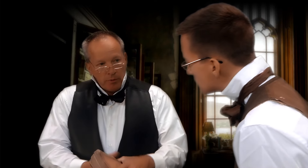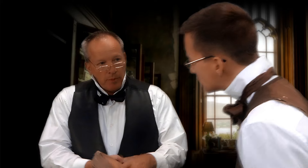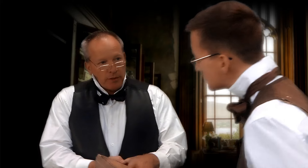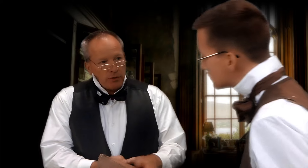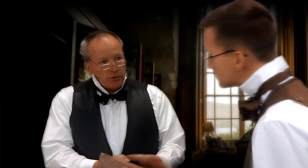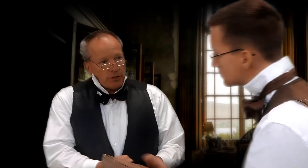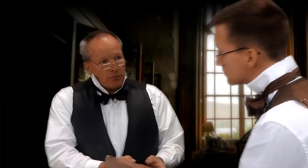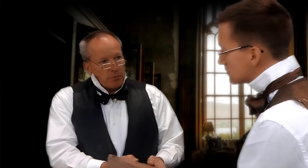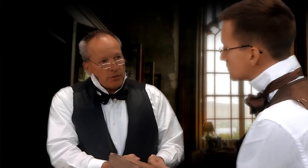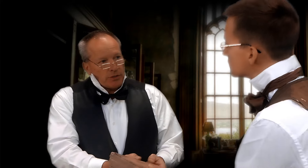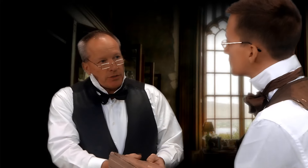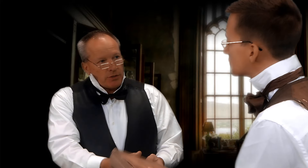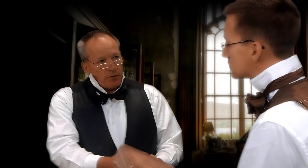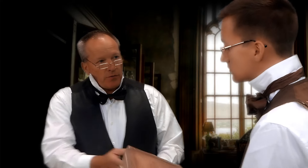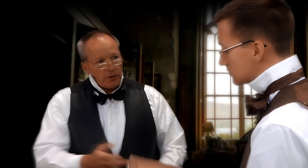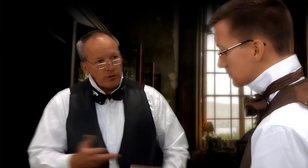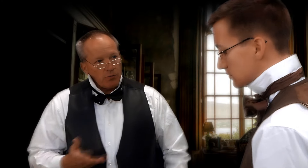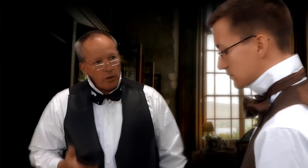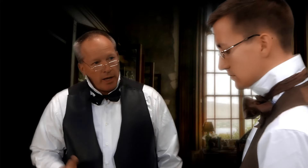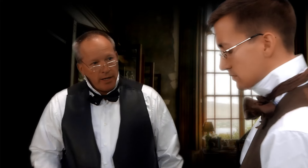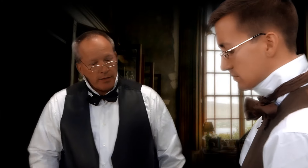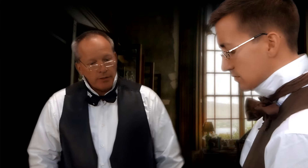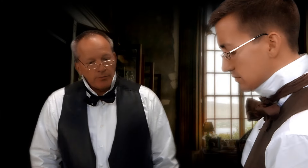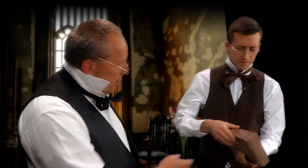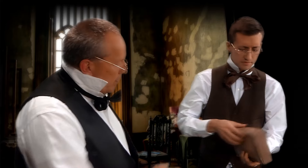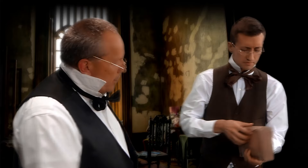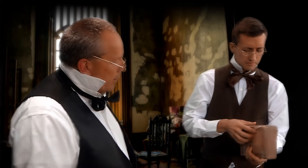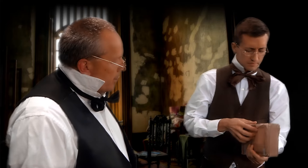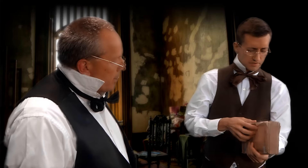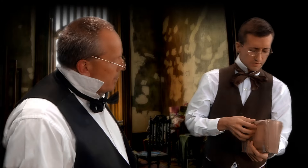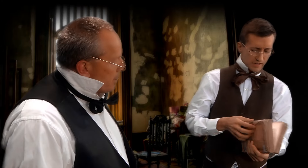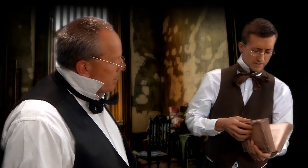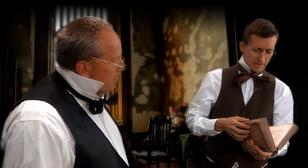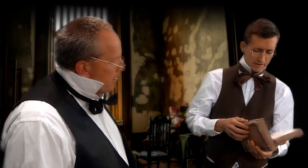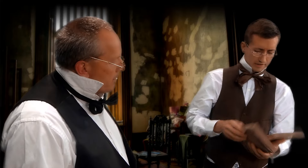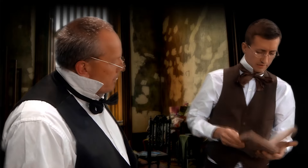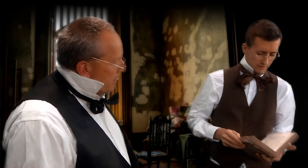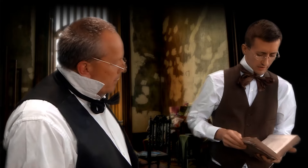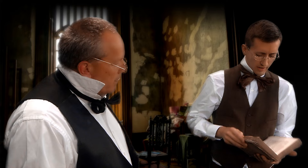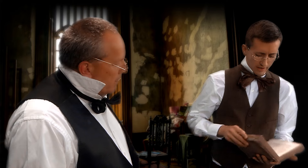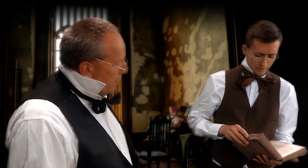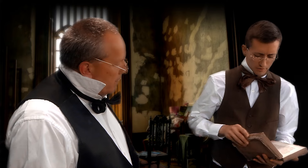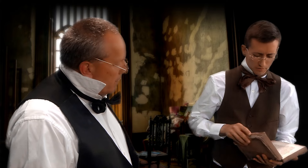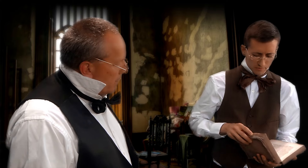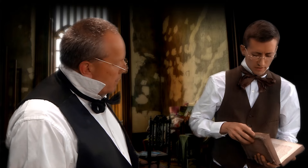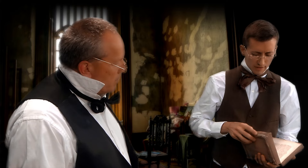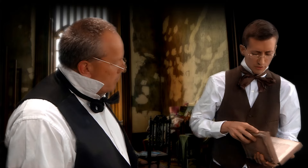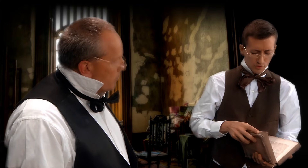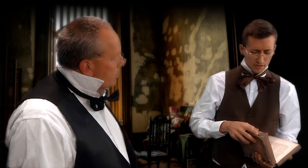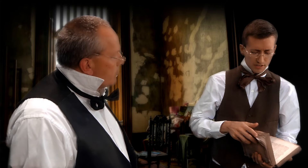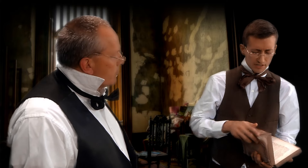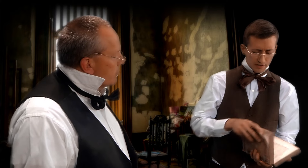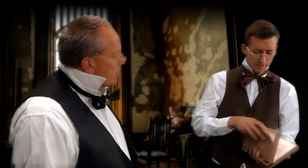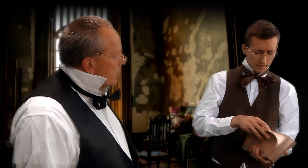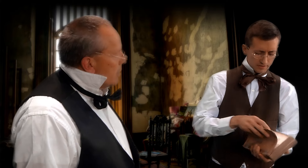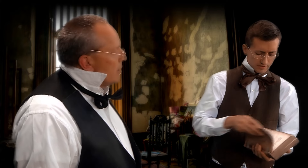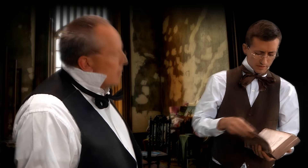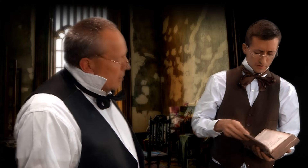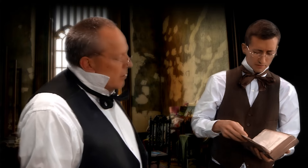by using different positions of the fingers of one hand. This is fascinating! Have you... have you tried to teach Alice this?